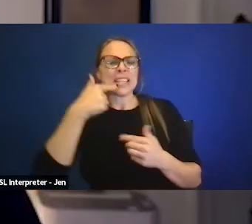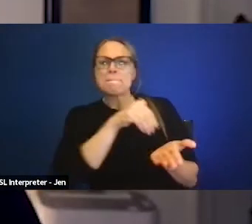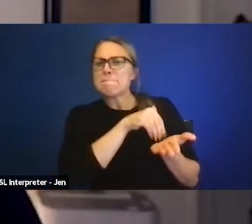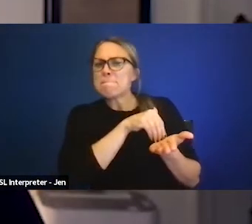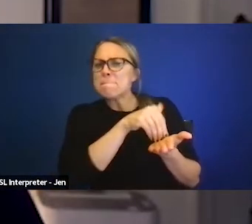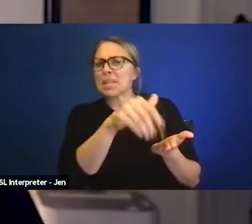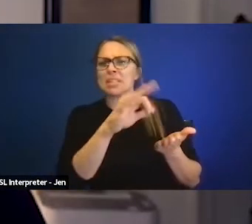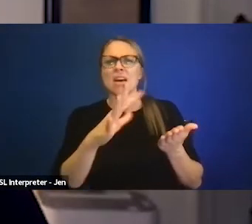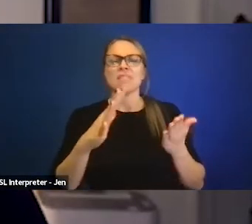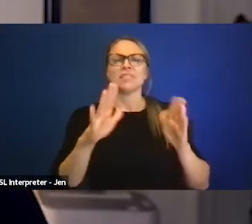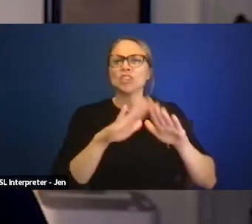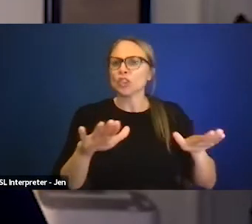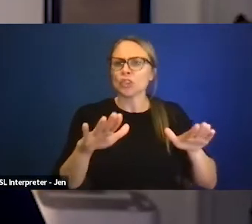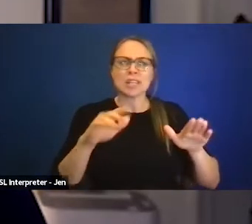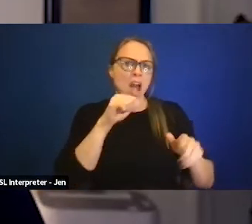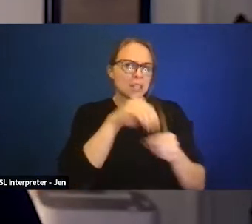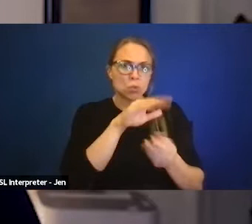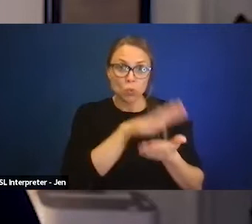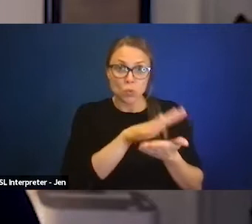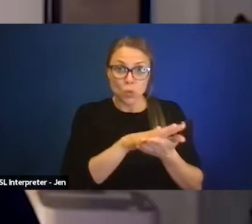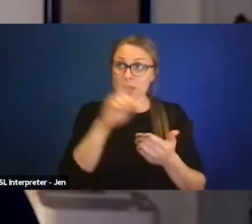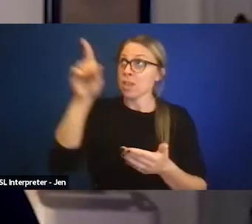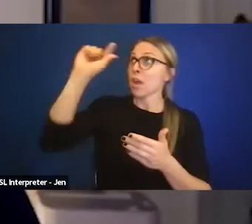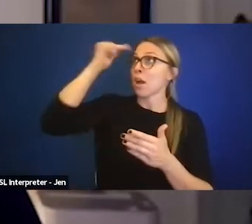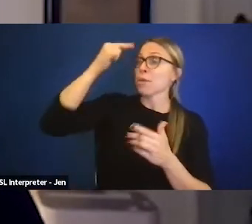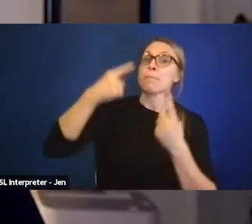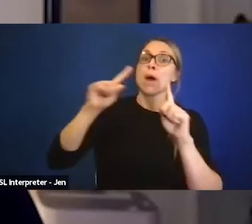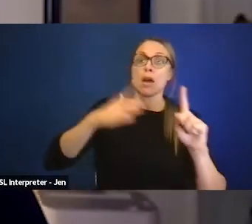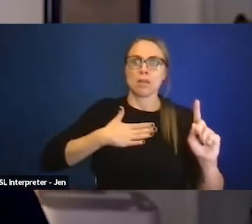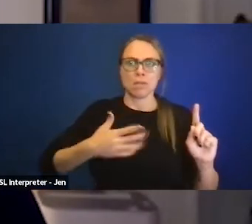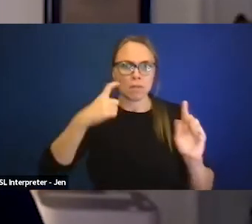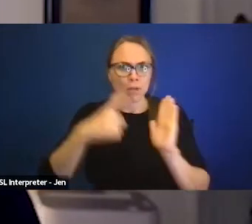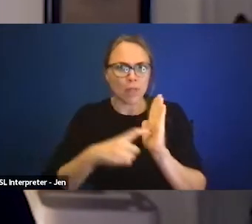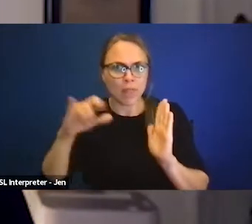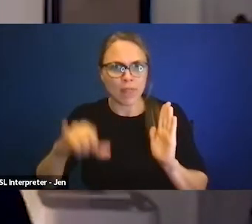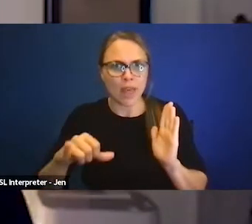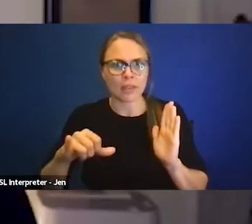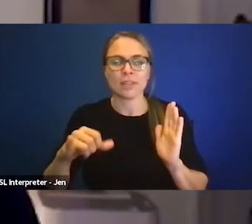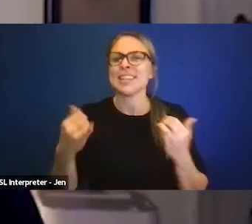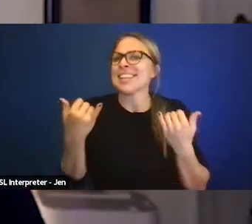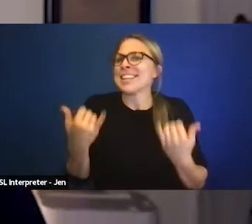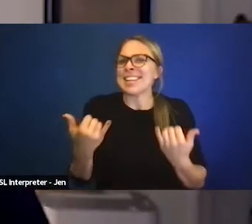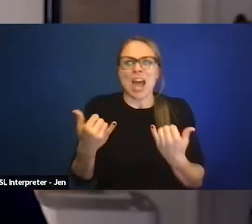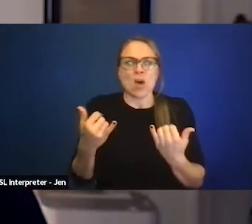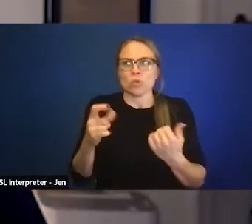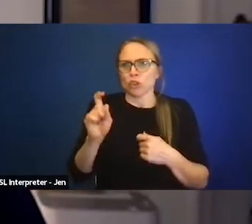You know, those types of acknowledgements. Now there should be no children out of school